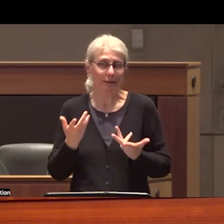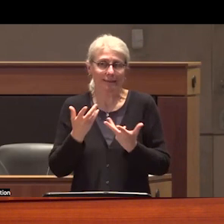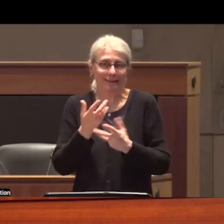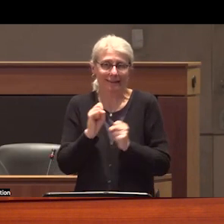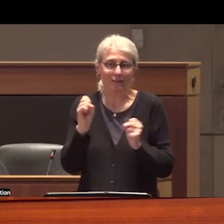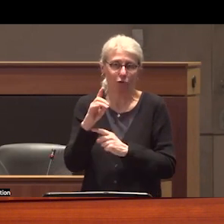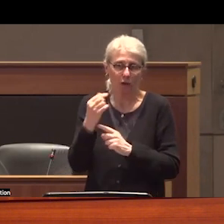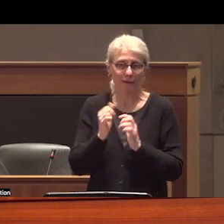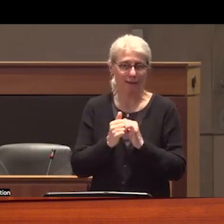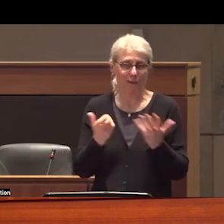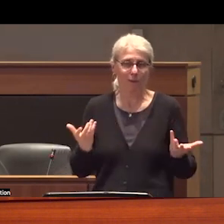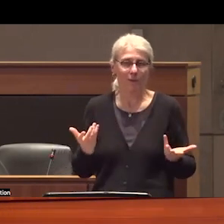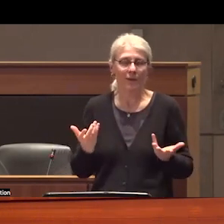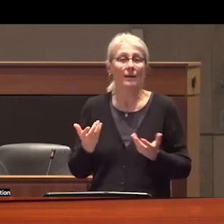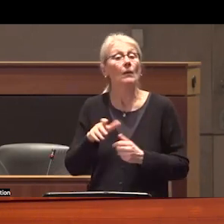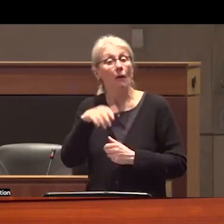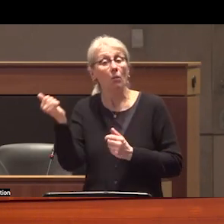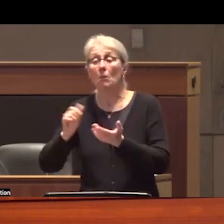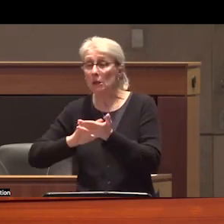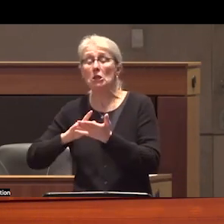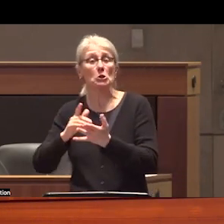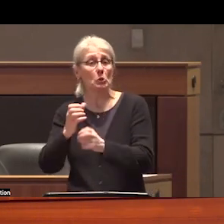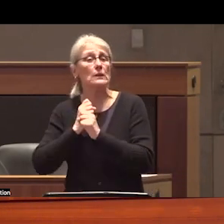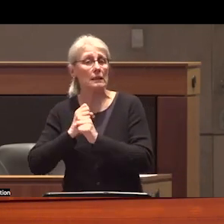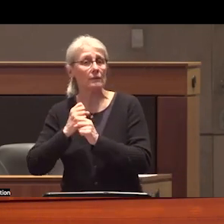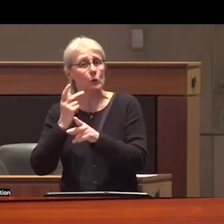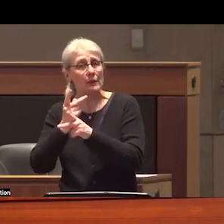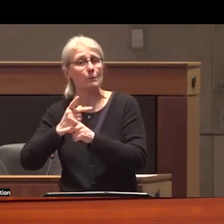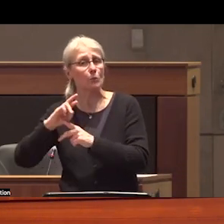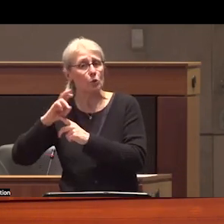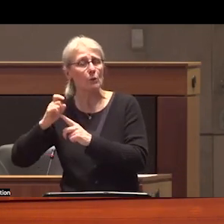because unlike me other medications acquiring and keeping a prescription is highly time and labor